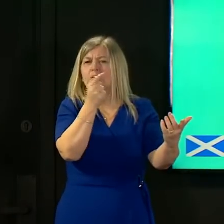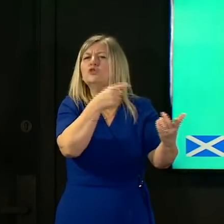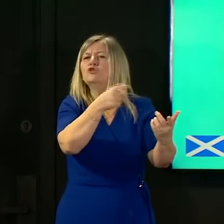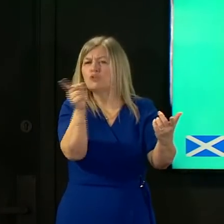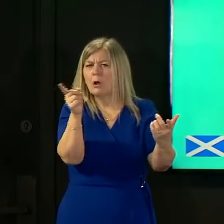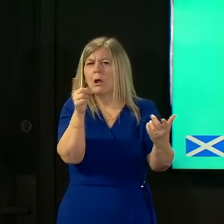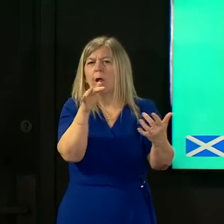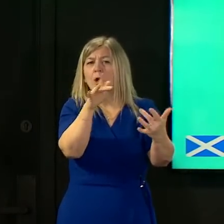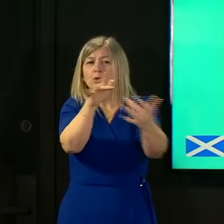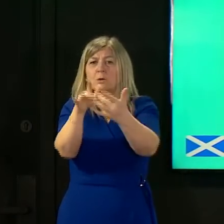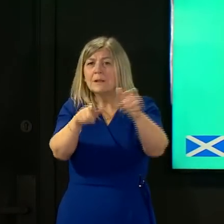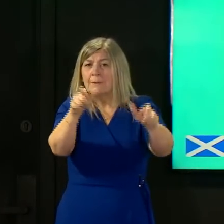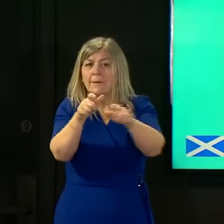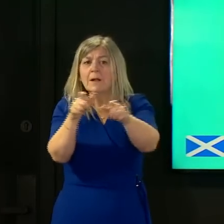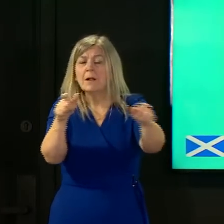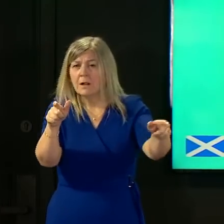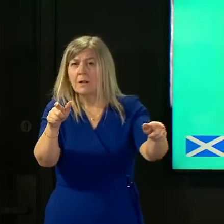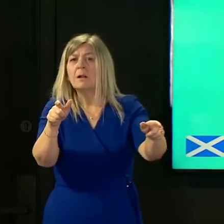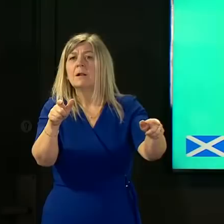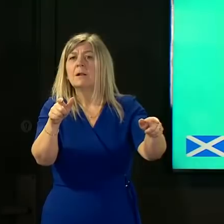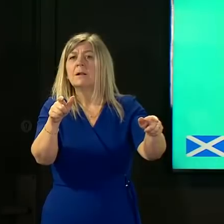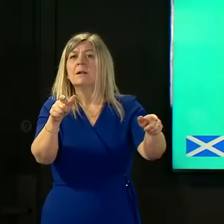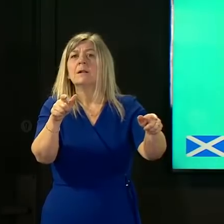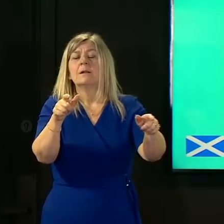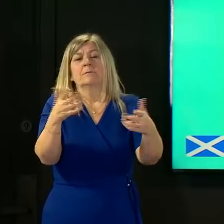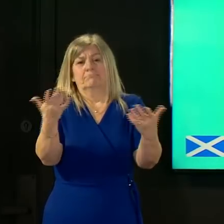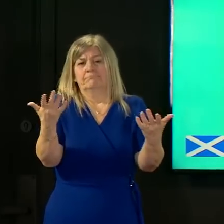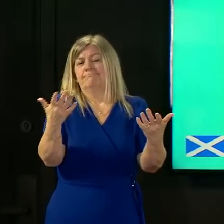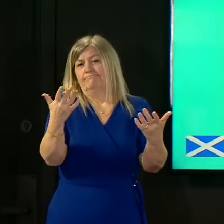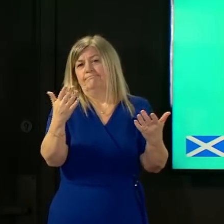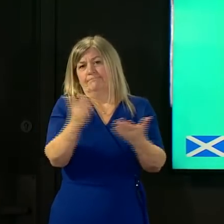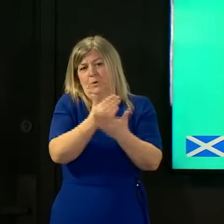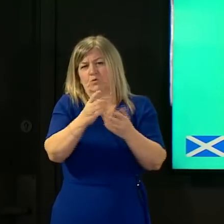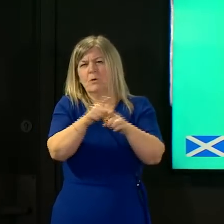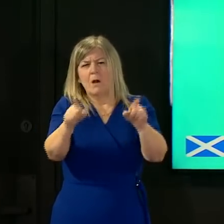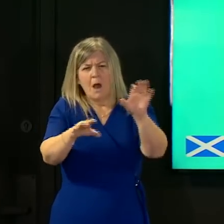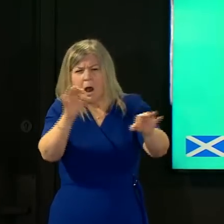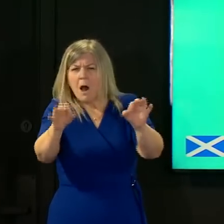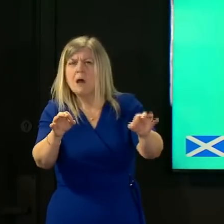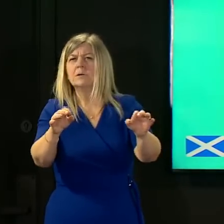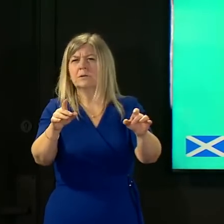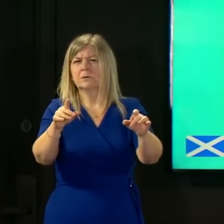these individuals might have had with other people to make sure that we don't allow this particular